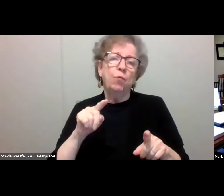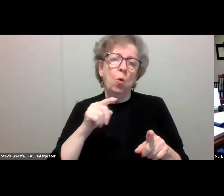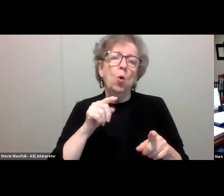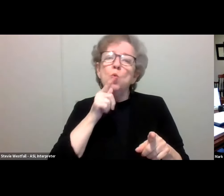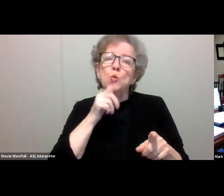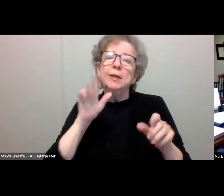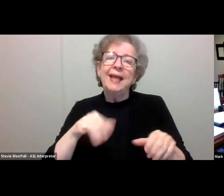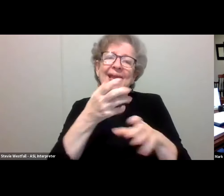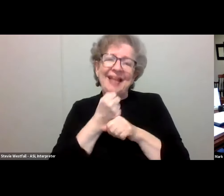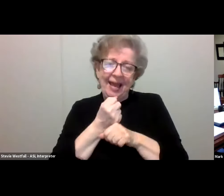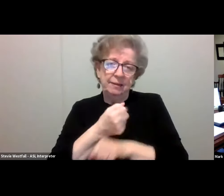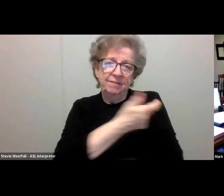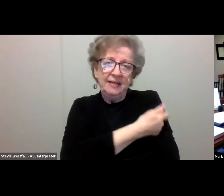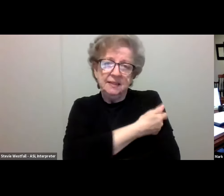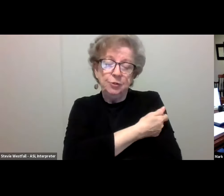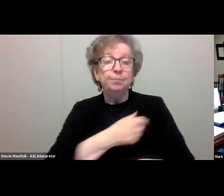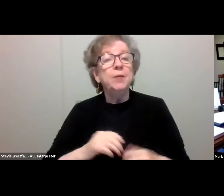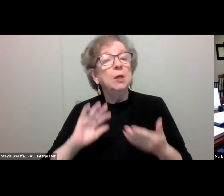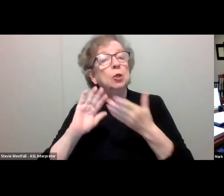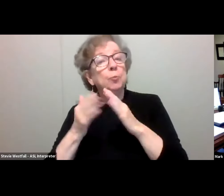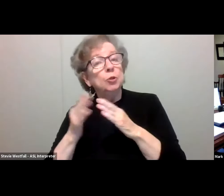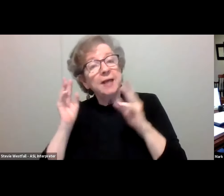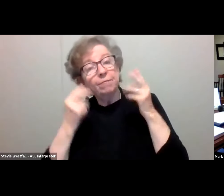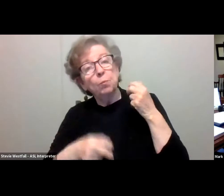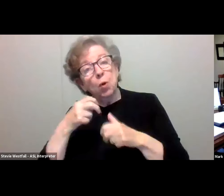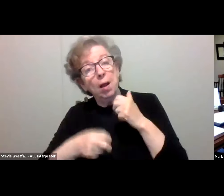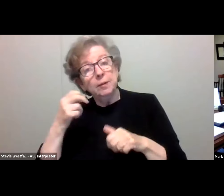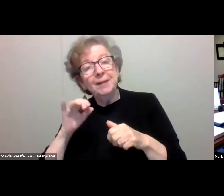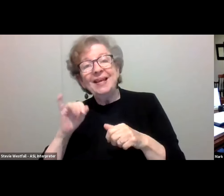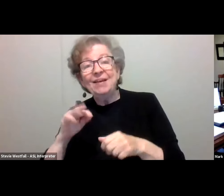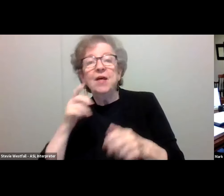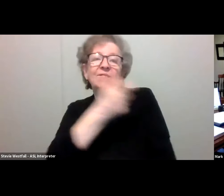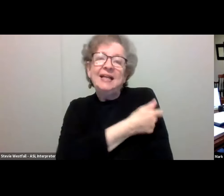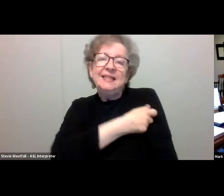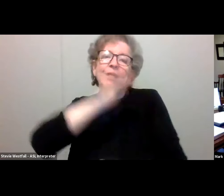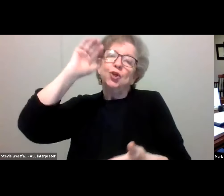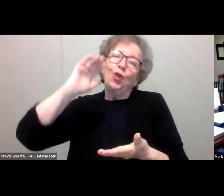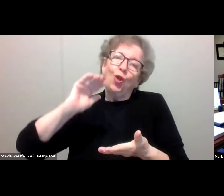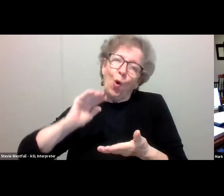Where communities run into trouble is when rate of vaccination is low and thus infection is severe